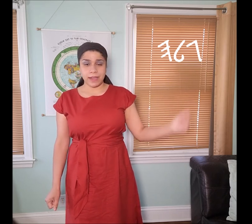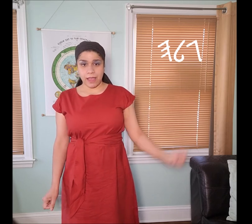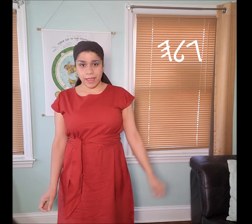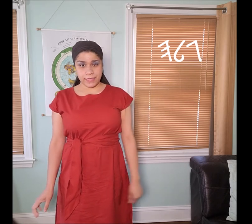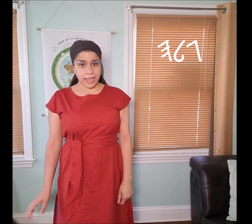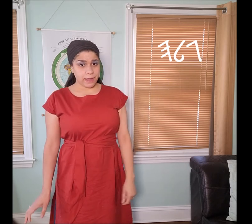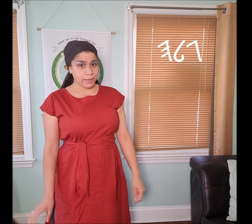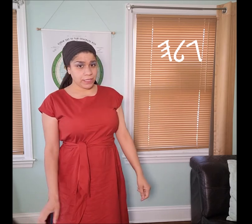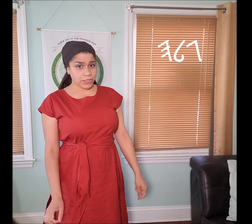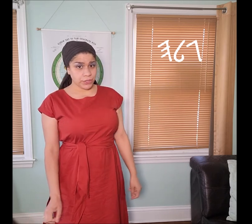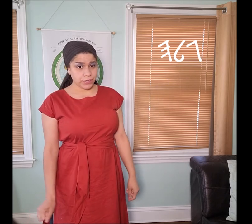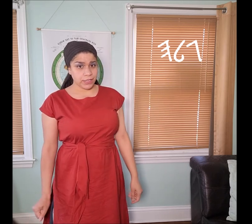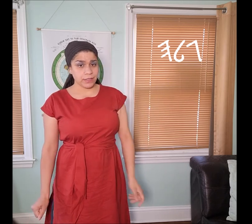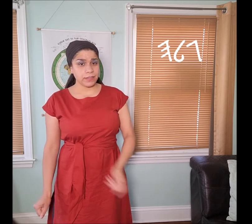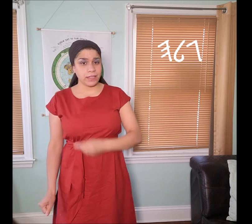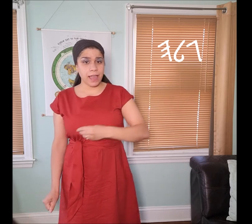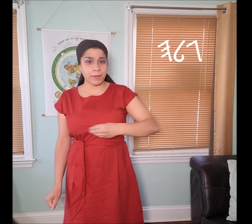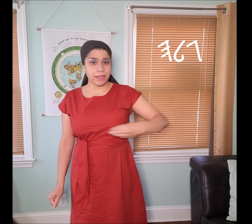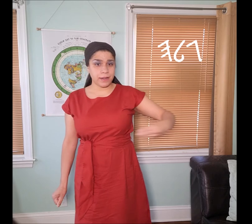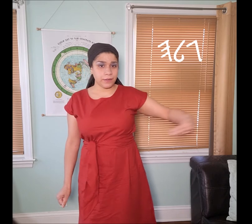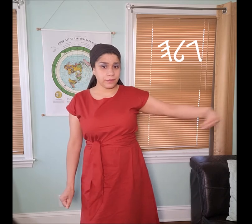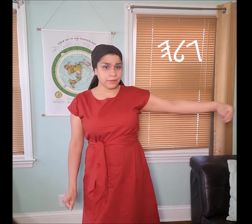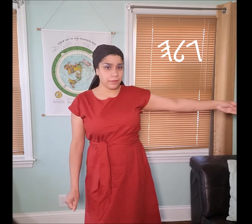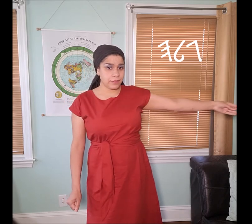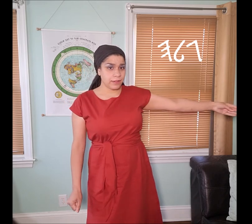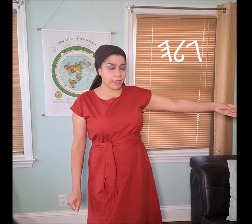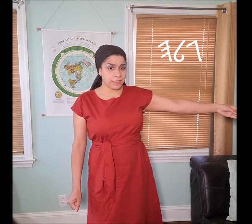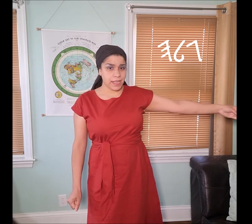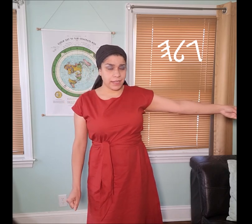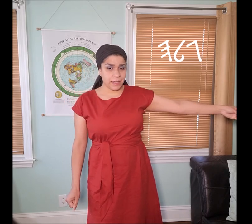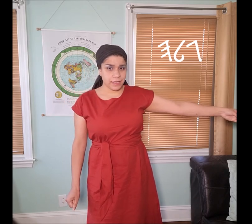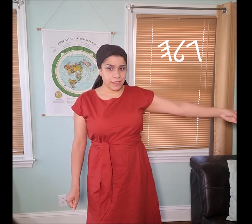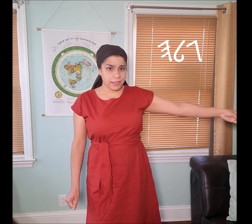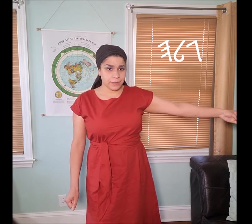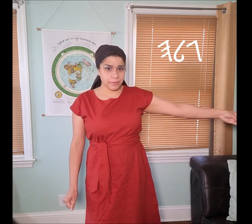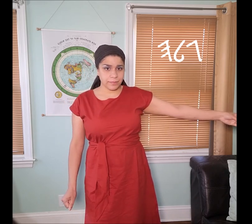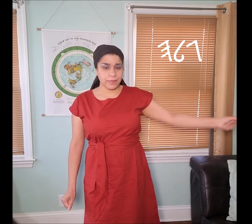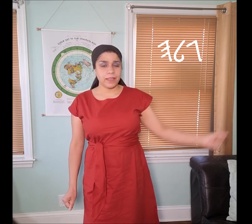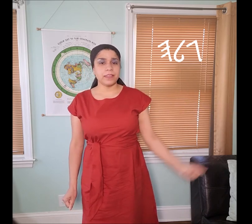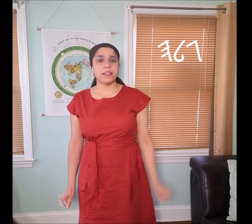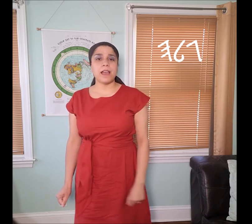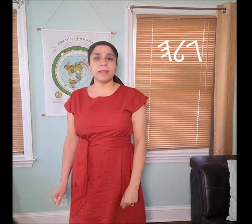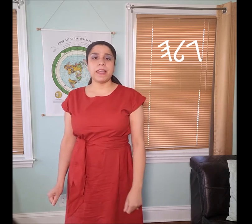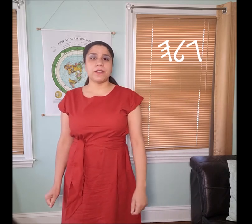Now as I mentioned earlier the "𐤋 lamad" symbol is signed like this. The "𐤋 lamad" symbol